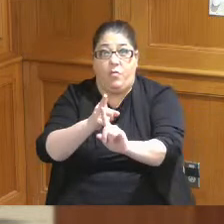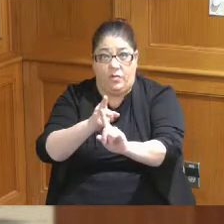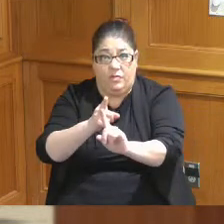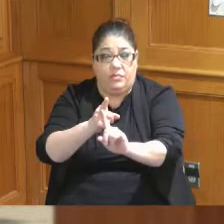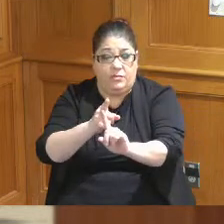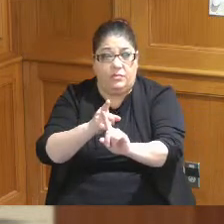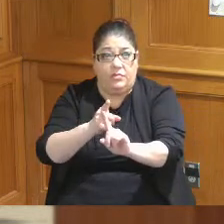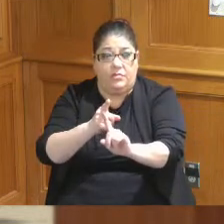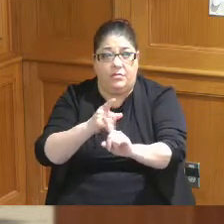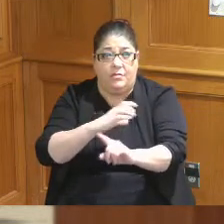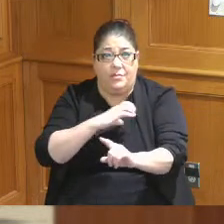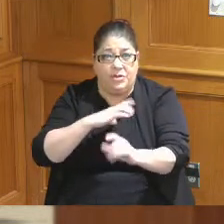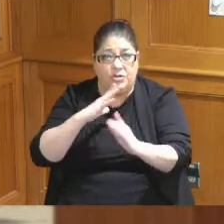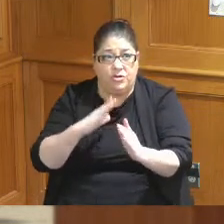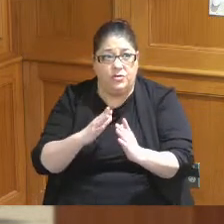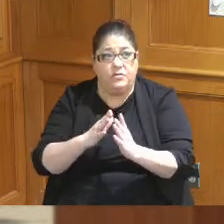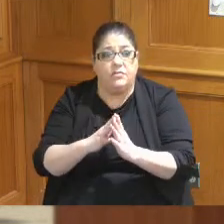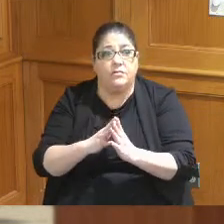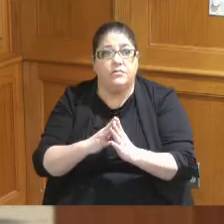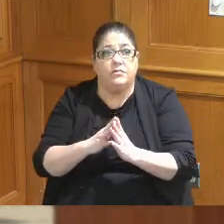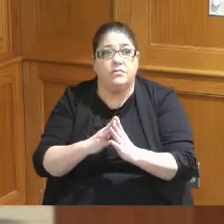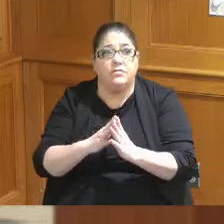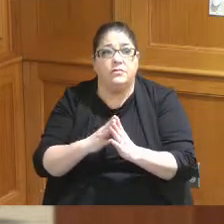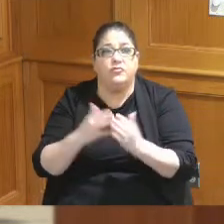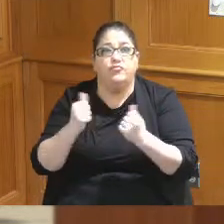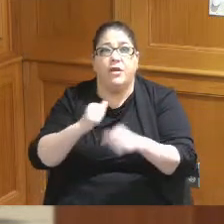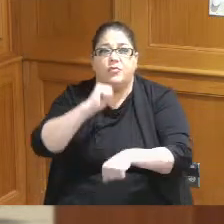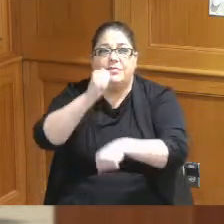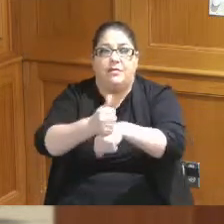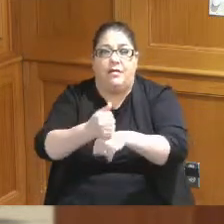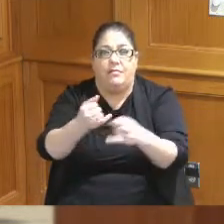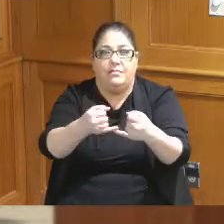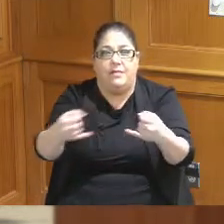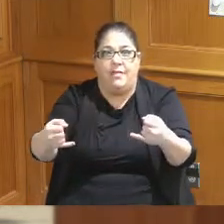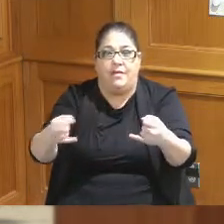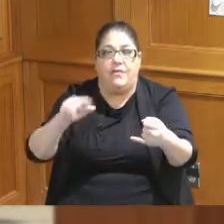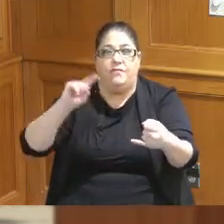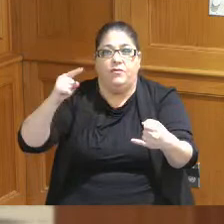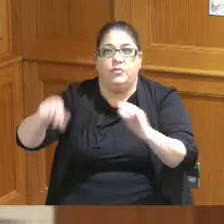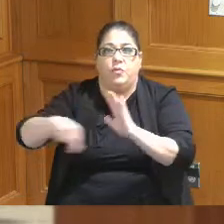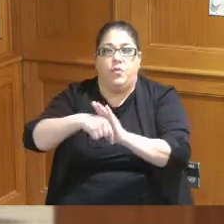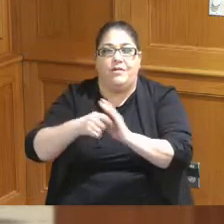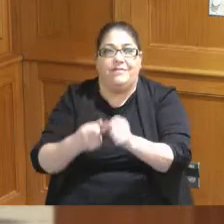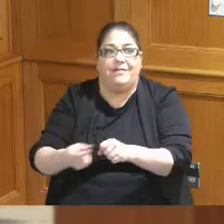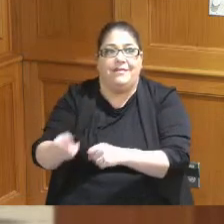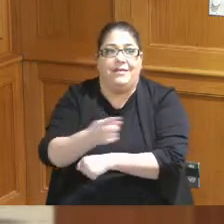Commissioner to try to set a deadline that first quarter of next year they can run their shows